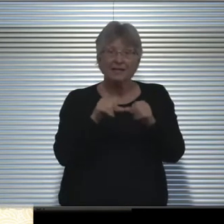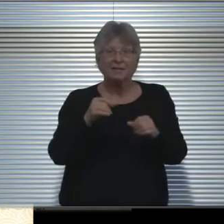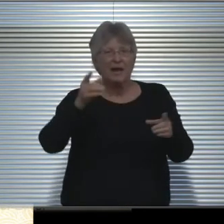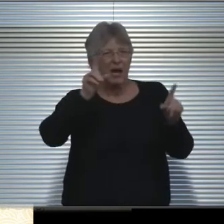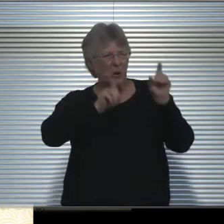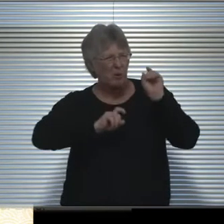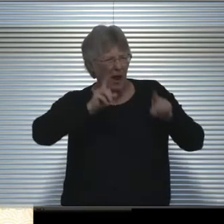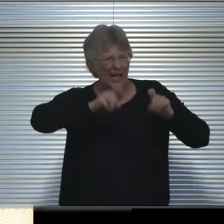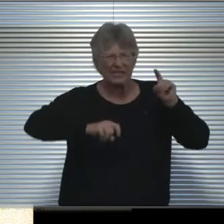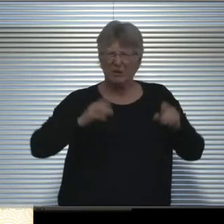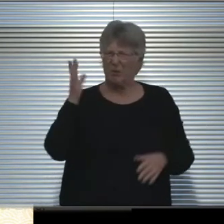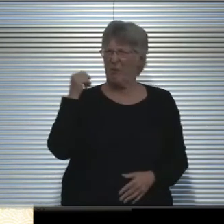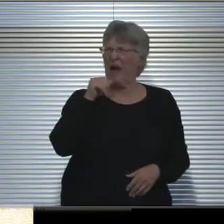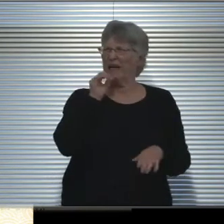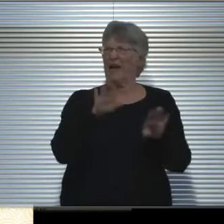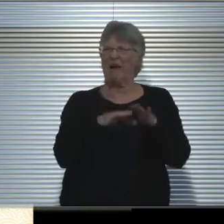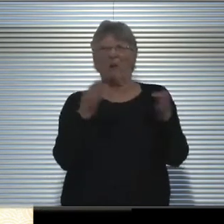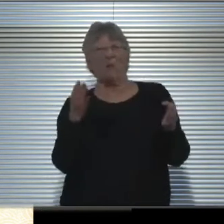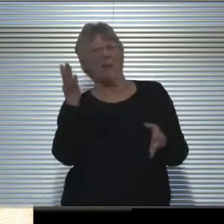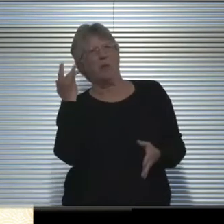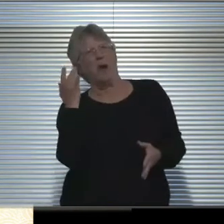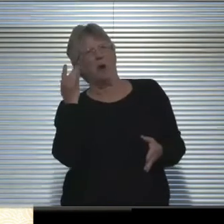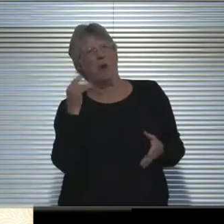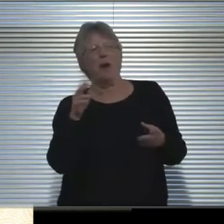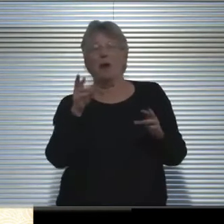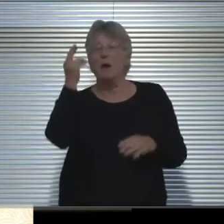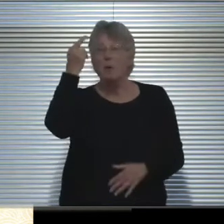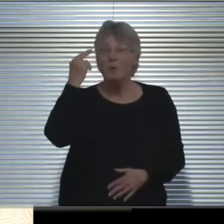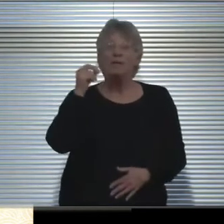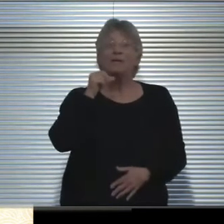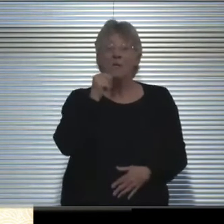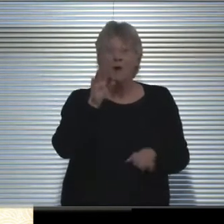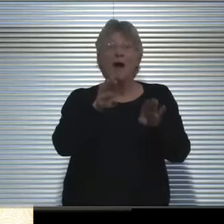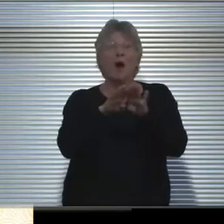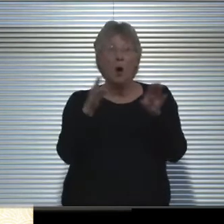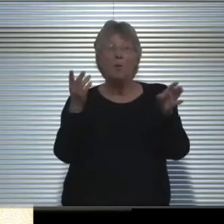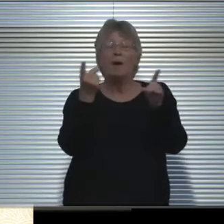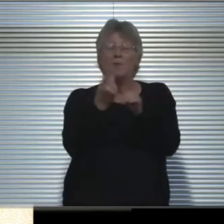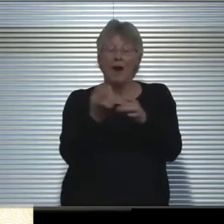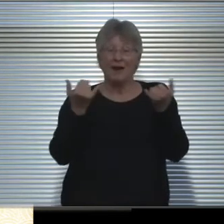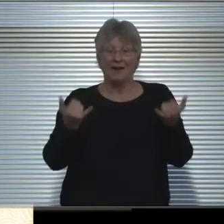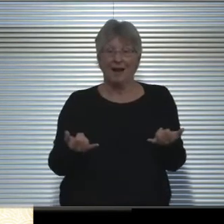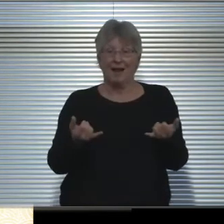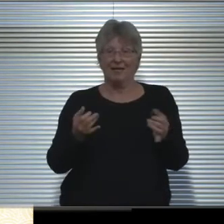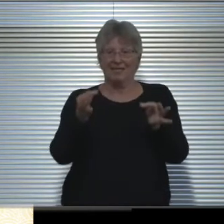about why we're not open. The reason that we're not open right now is really a very simple answer.